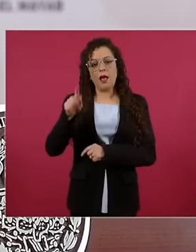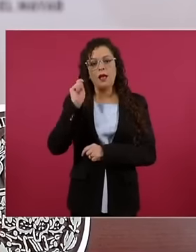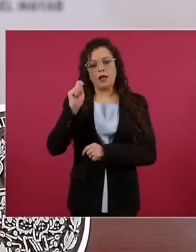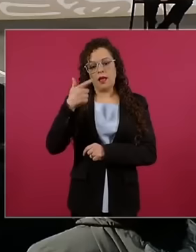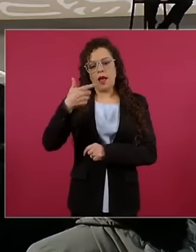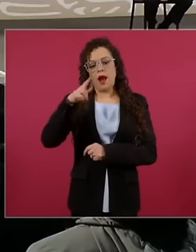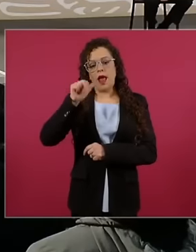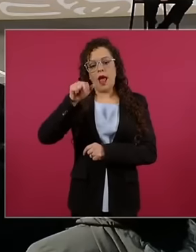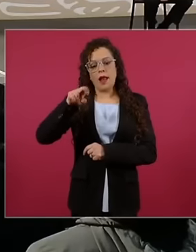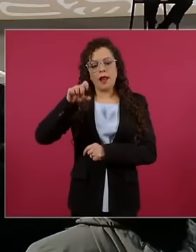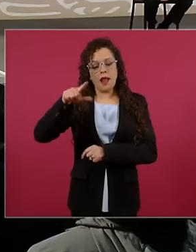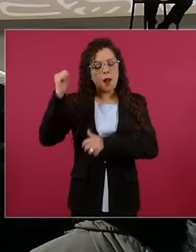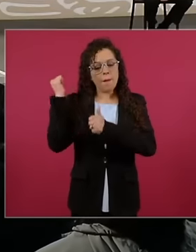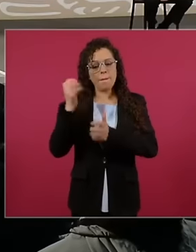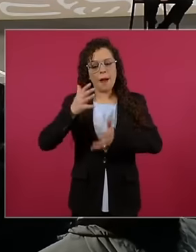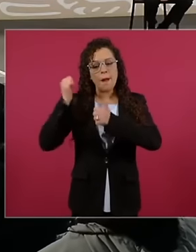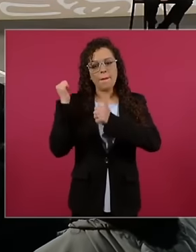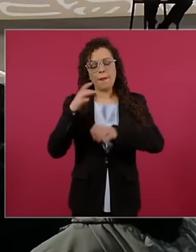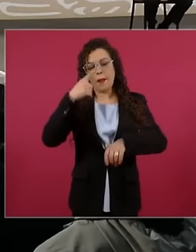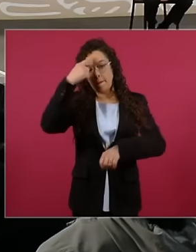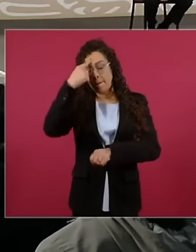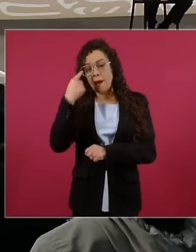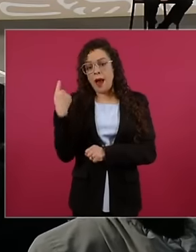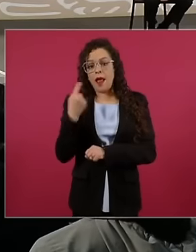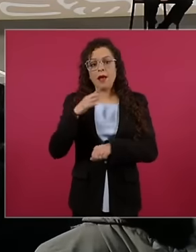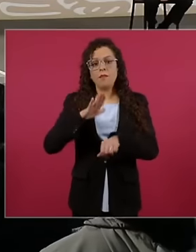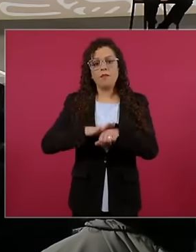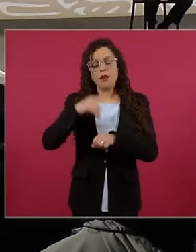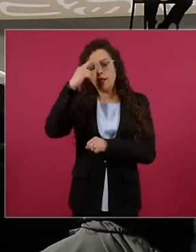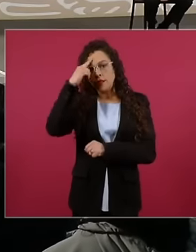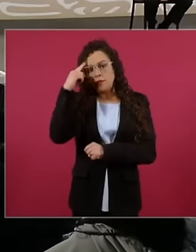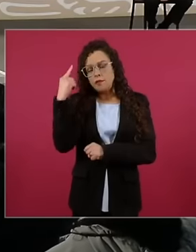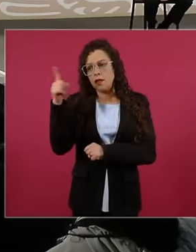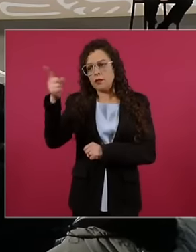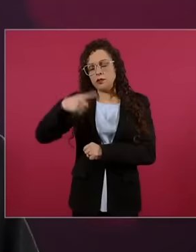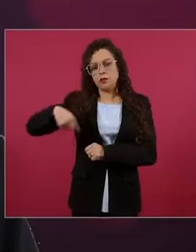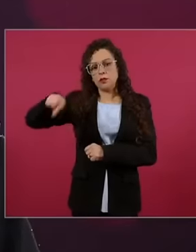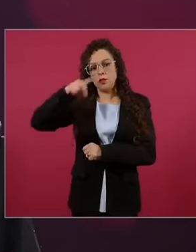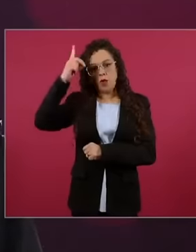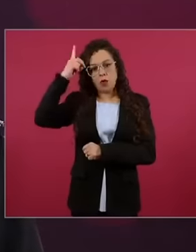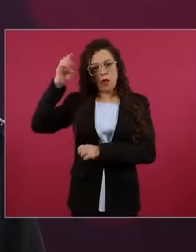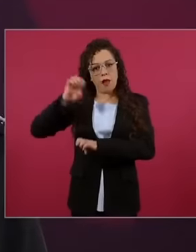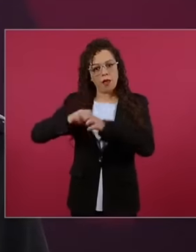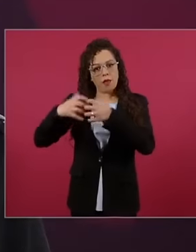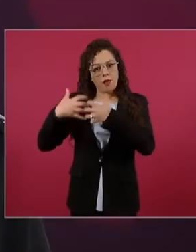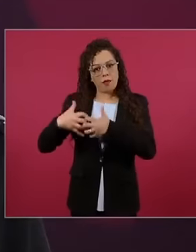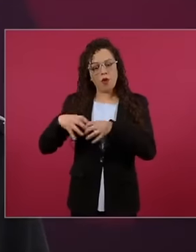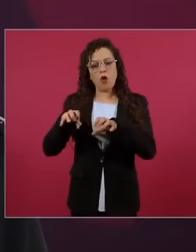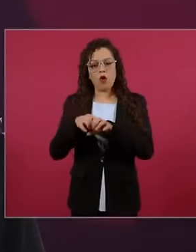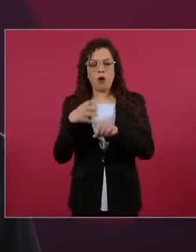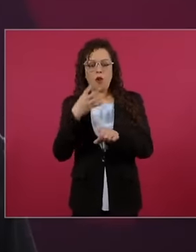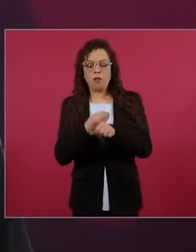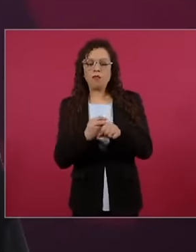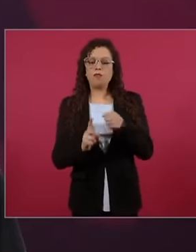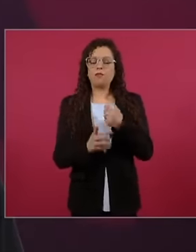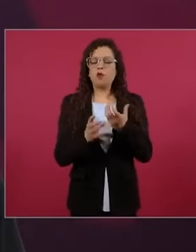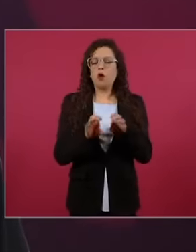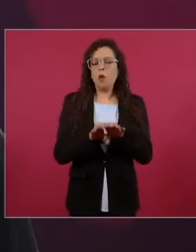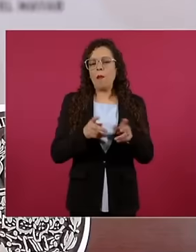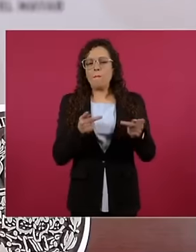us to facilitate the companies' logistics in the matter. Of the development poles